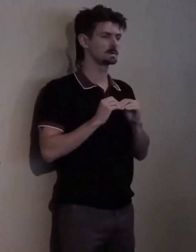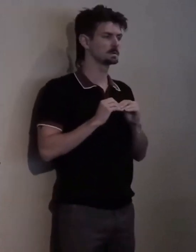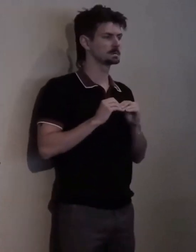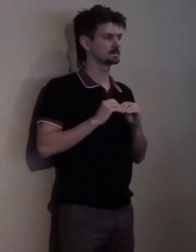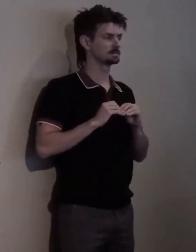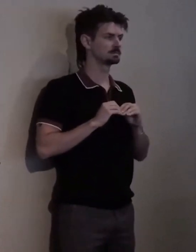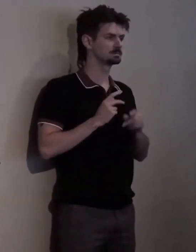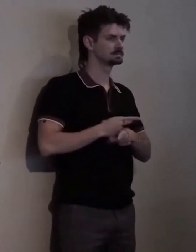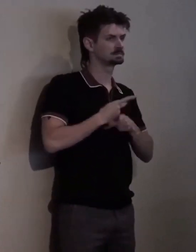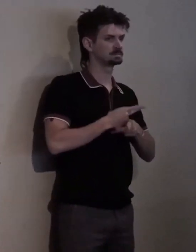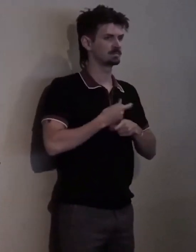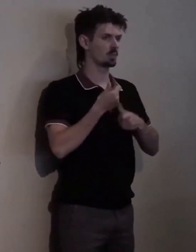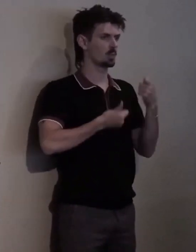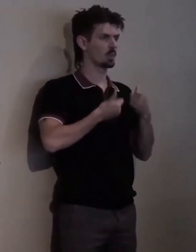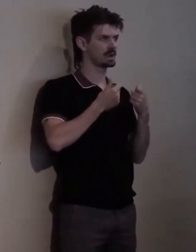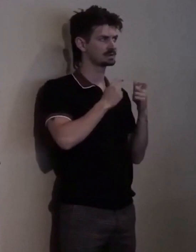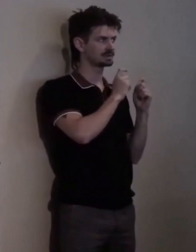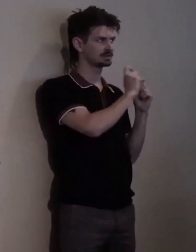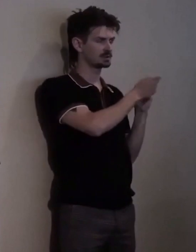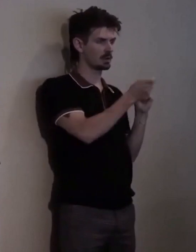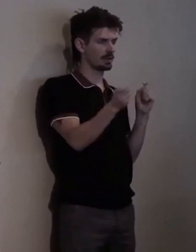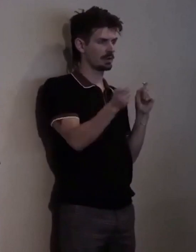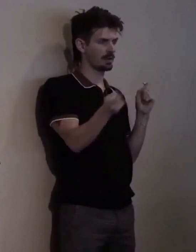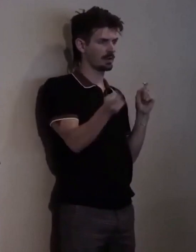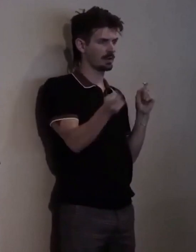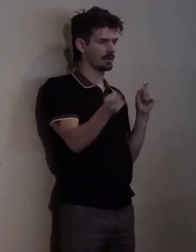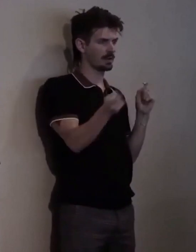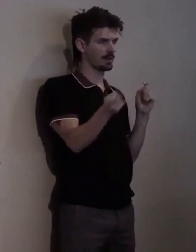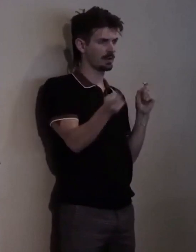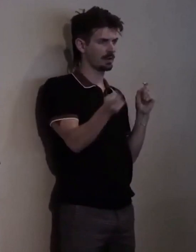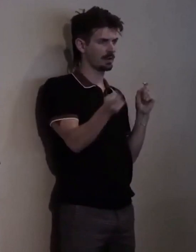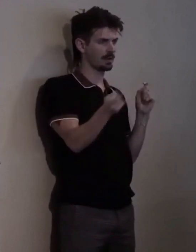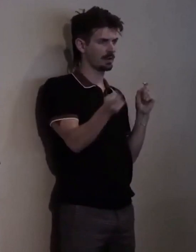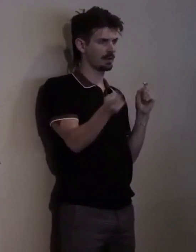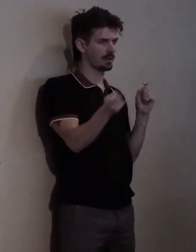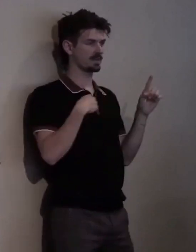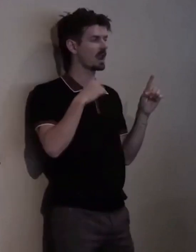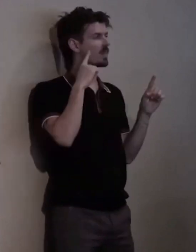I will only choose the ones that my dollars were stretched to maximize impact.